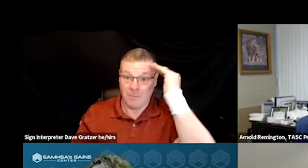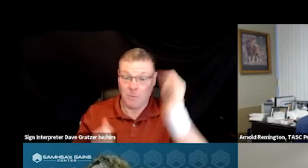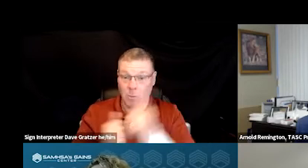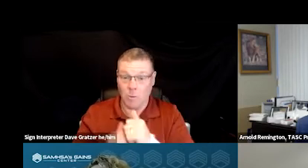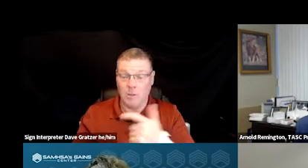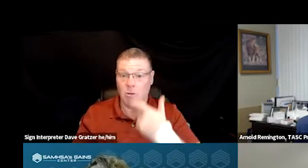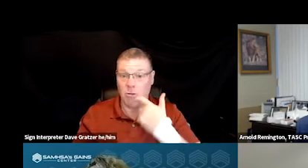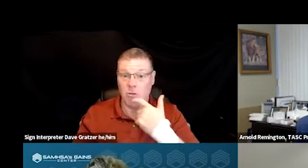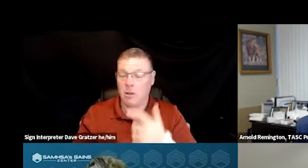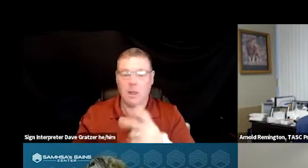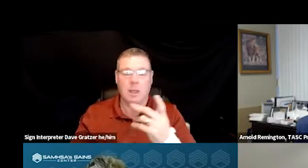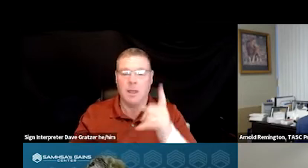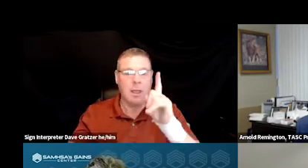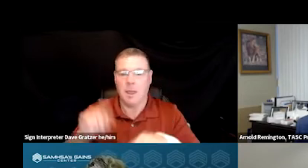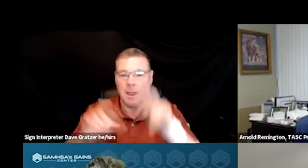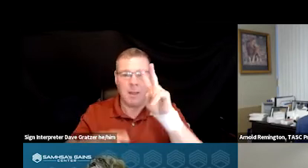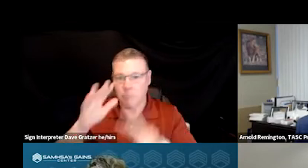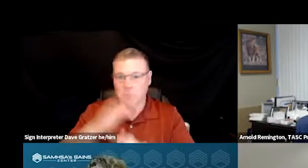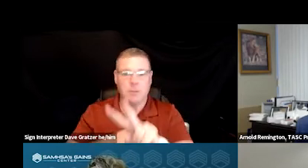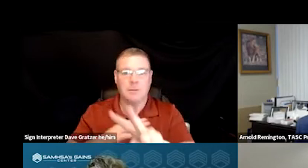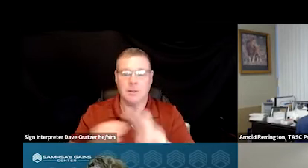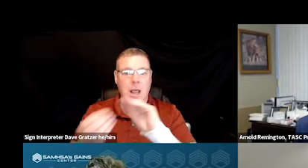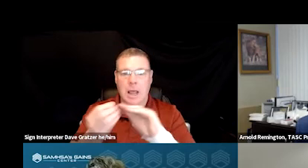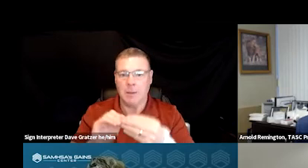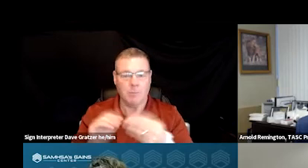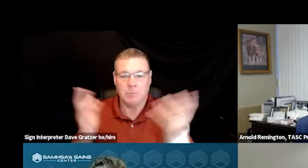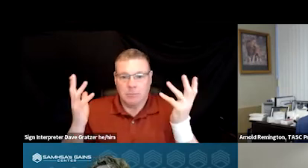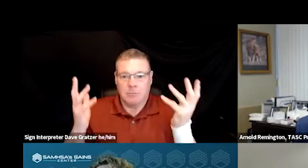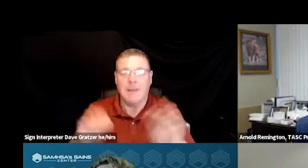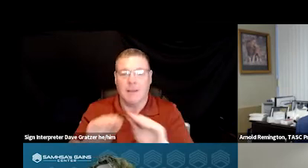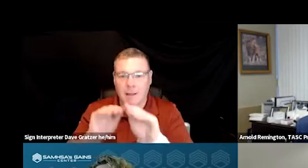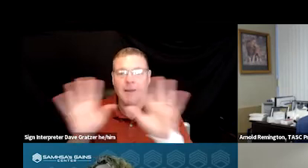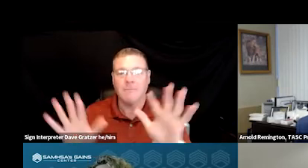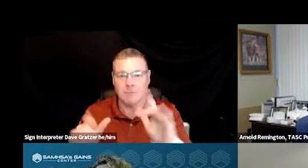the unpredictability of call volume is obviously one of the biggest challenges.